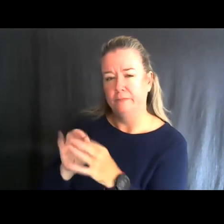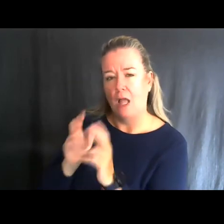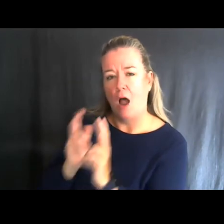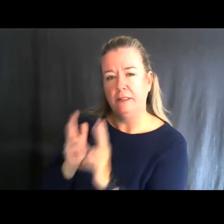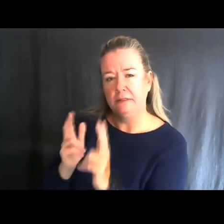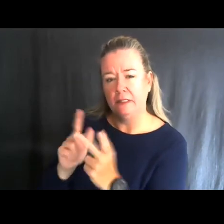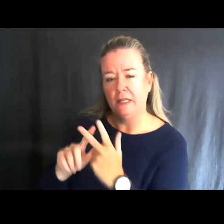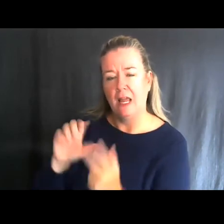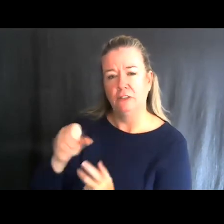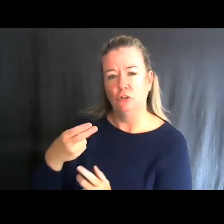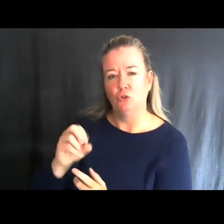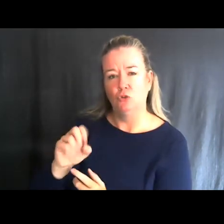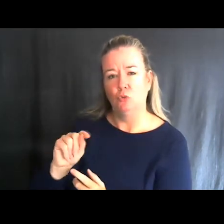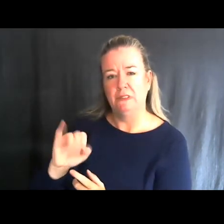shooting ranges and track chairs.